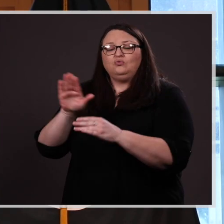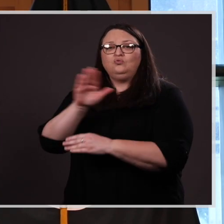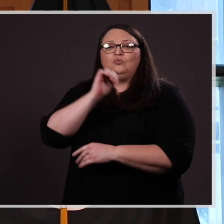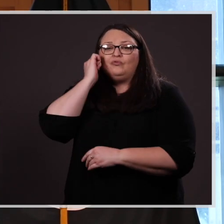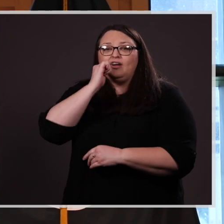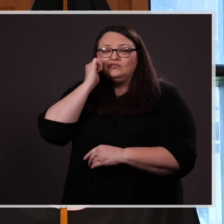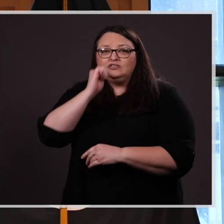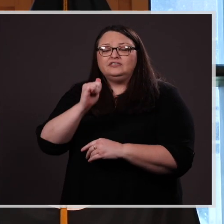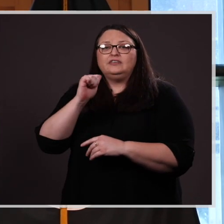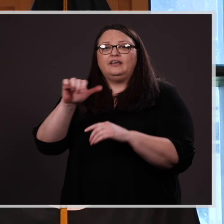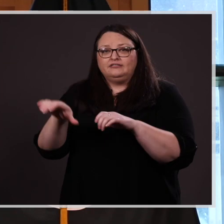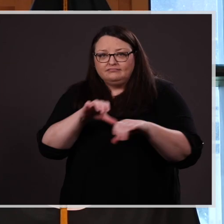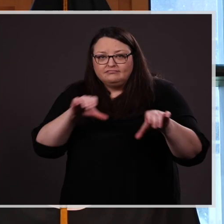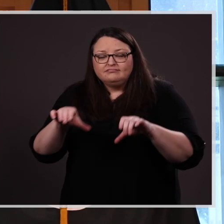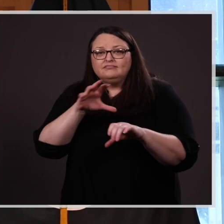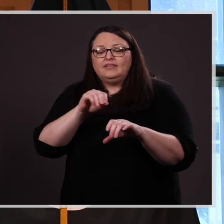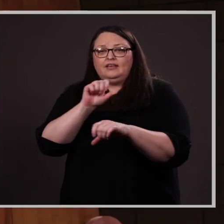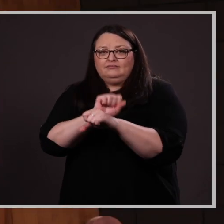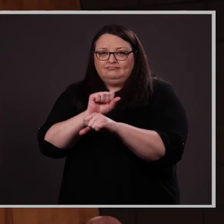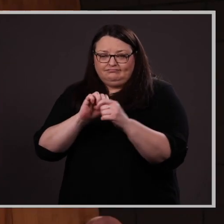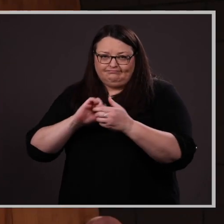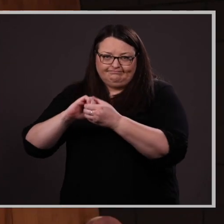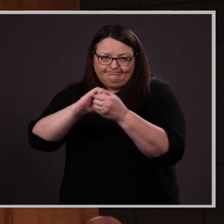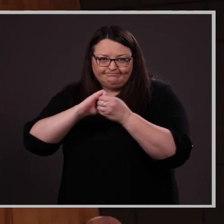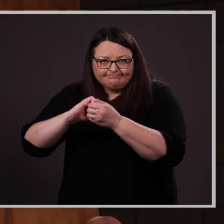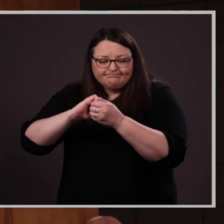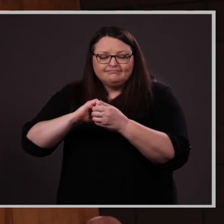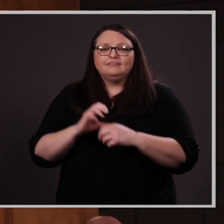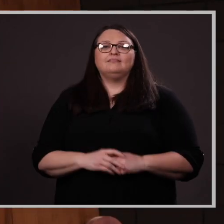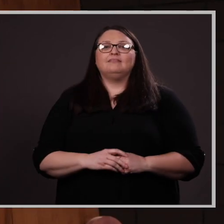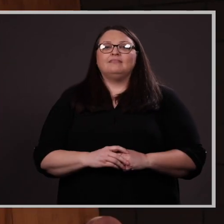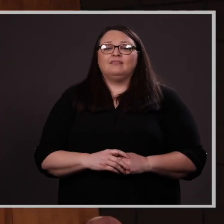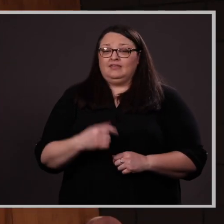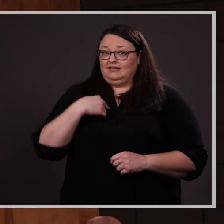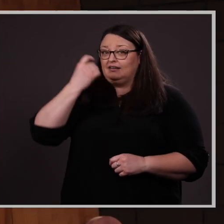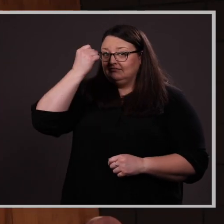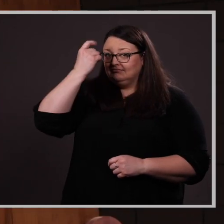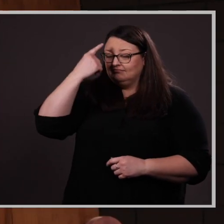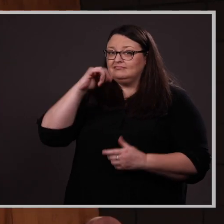and collective endeavors. It is not lost on me that we are living in